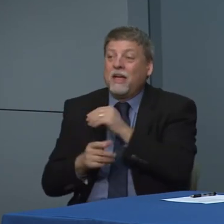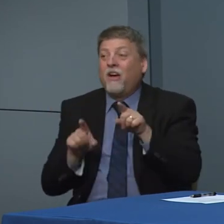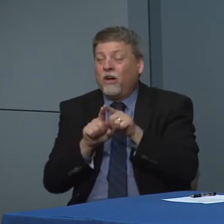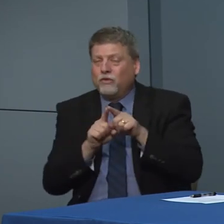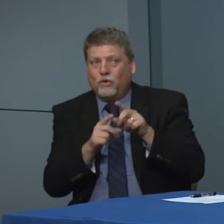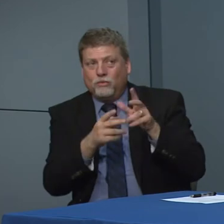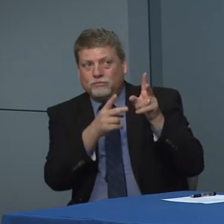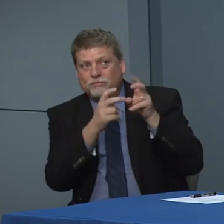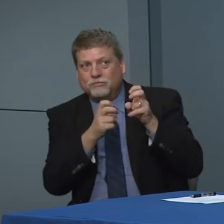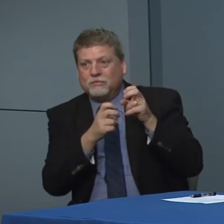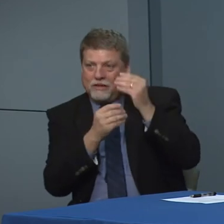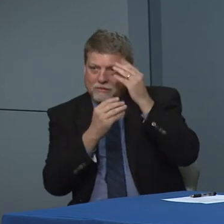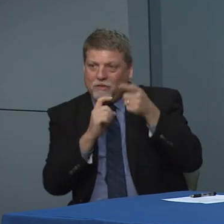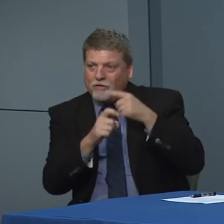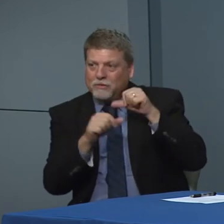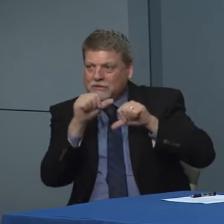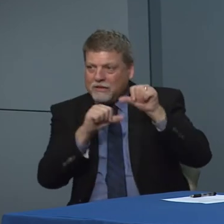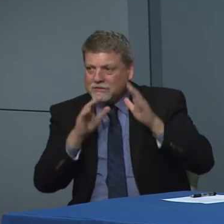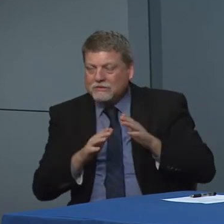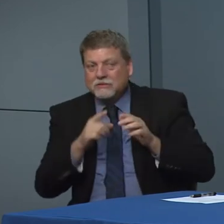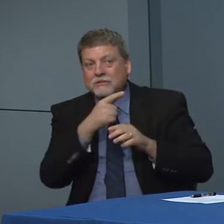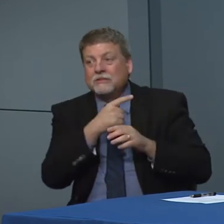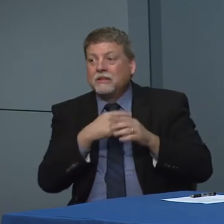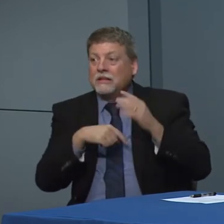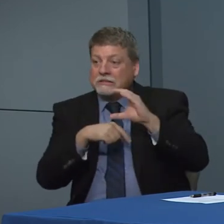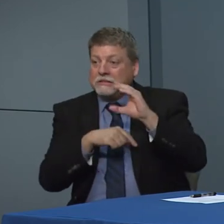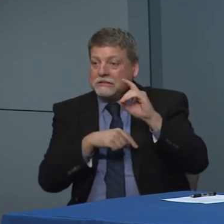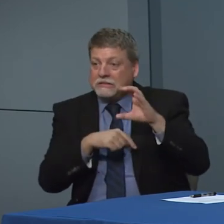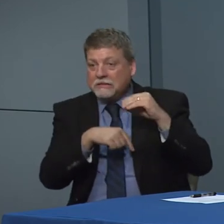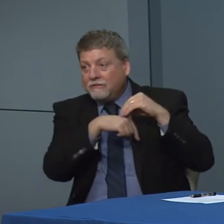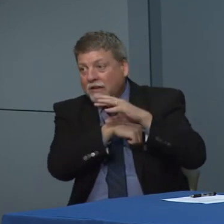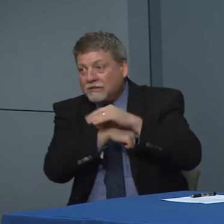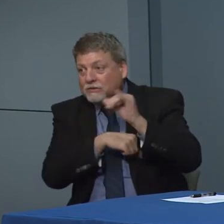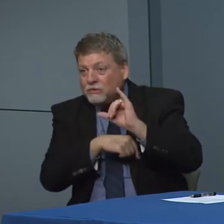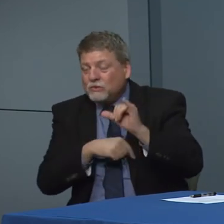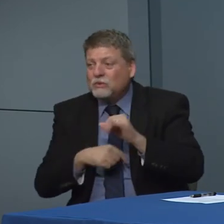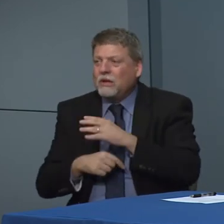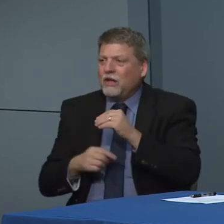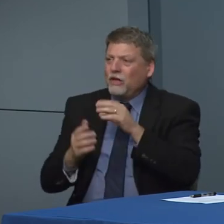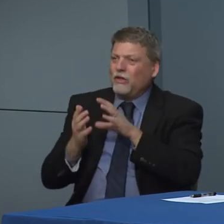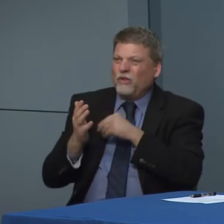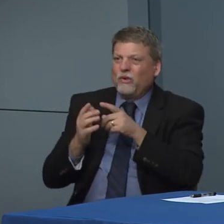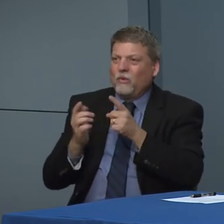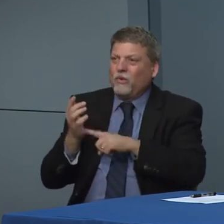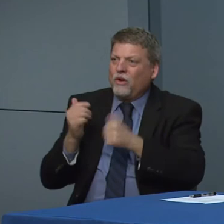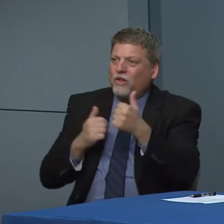looking at the science that is rapidly evolving new guidance that is coming out every day as well as understand what other